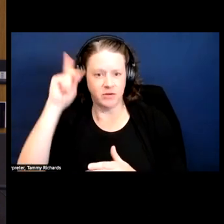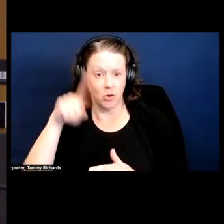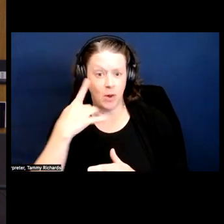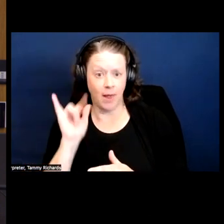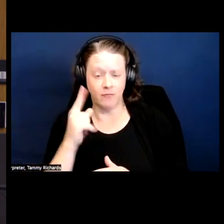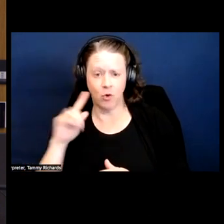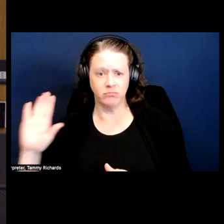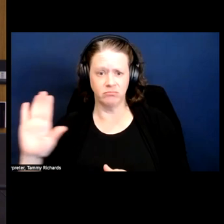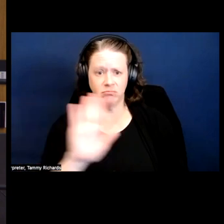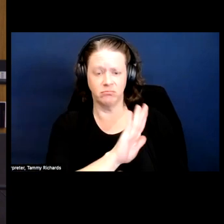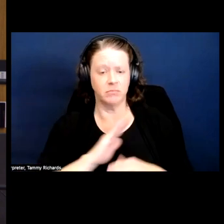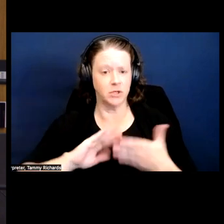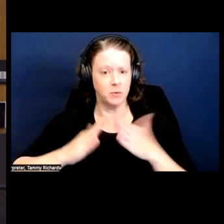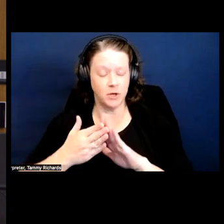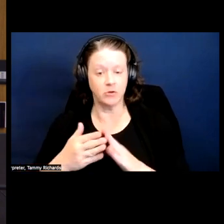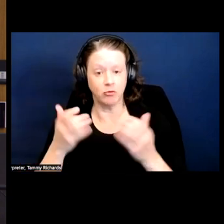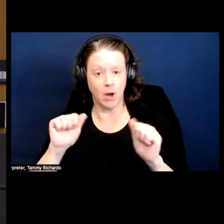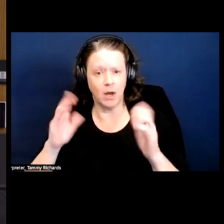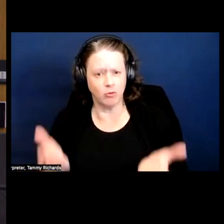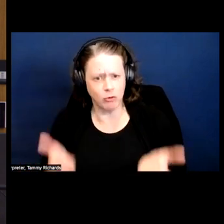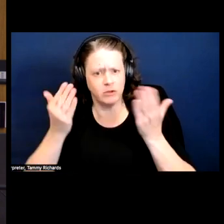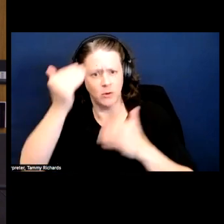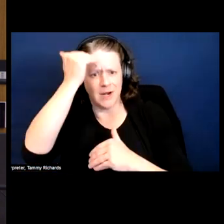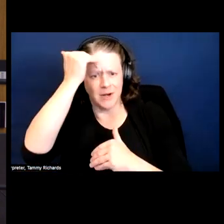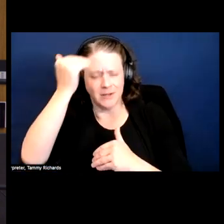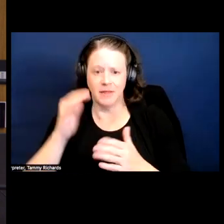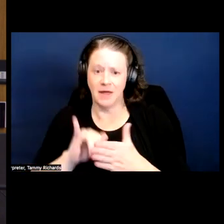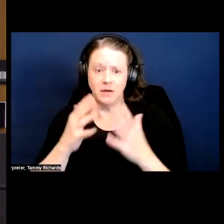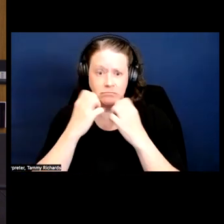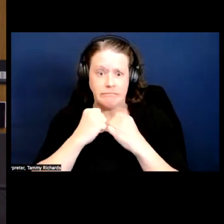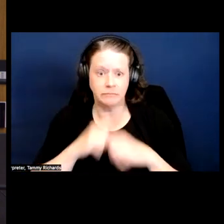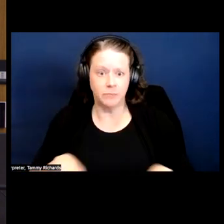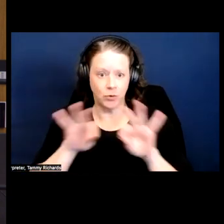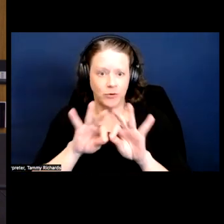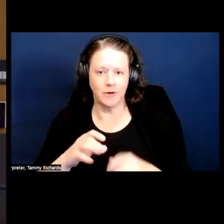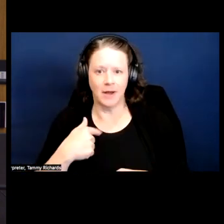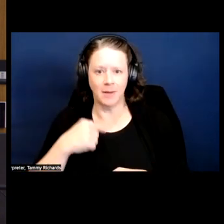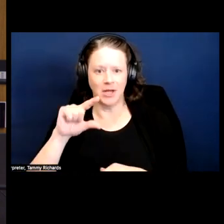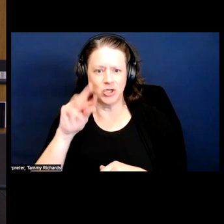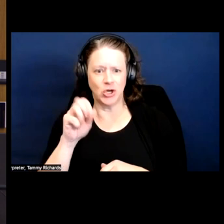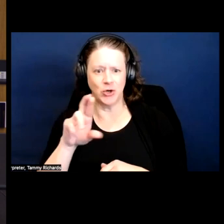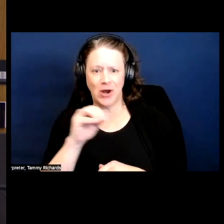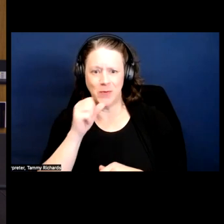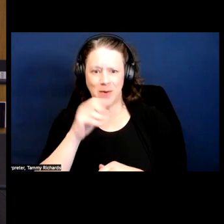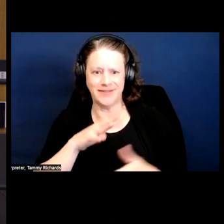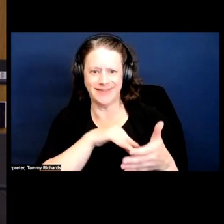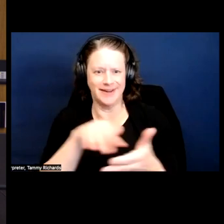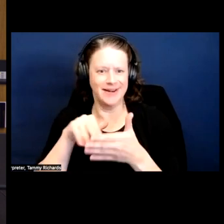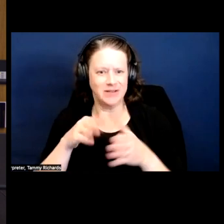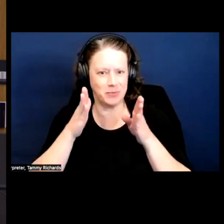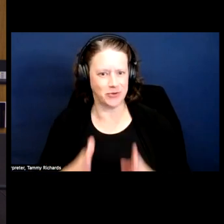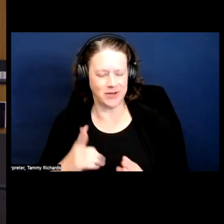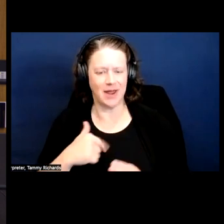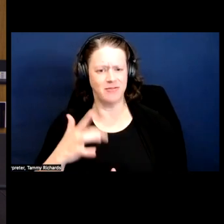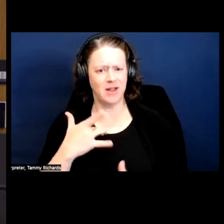So I think consciousness raising is -- I'm a gender study woman and that's a core part